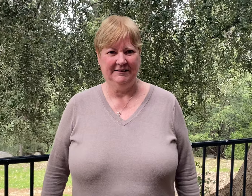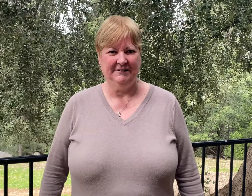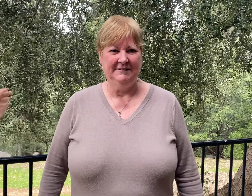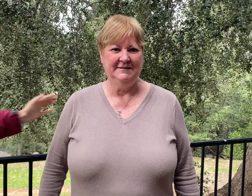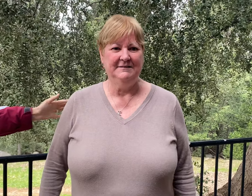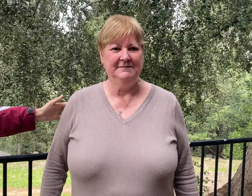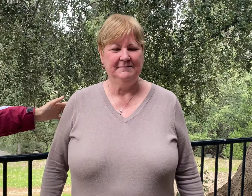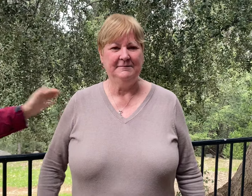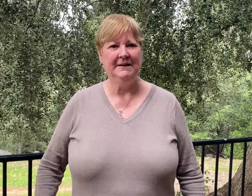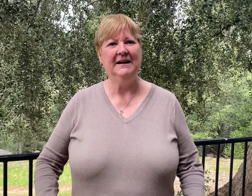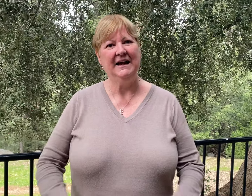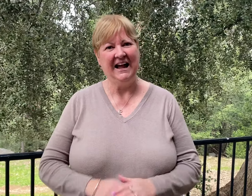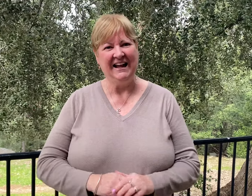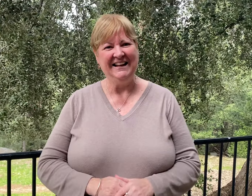[Someone taps on the DeafBlind signer's shoulder to begin message.]